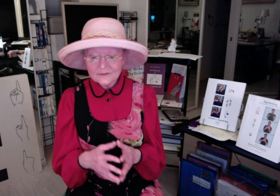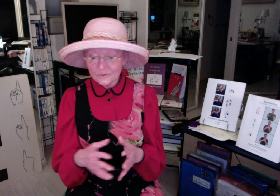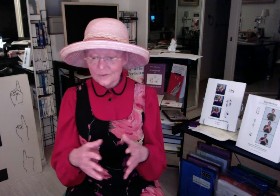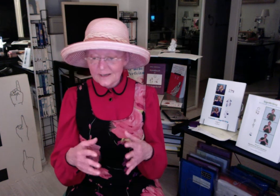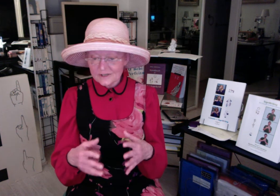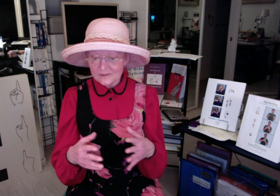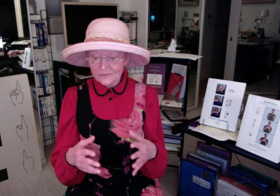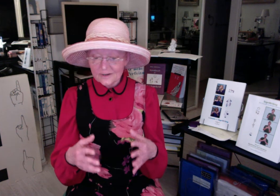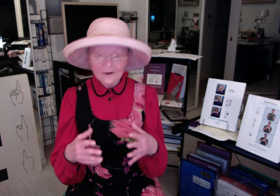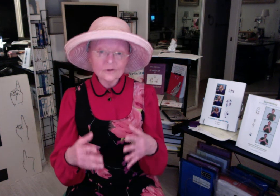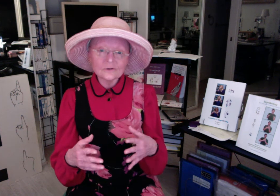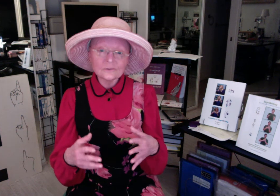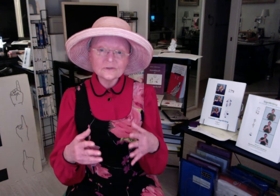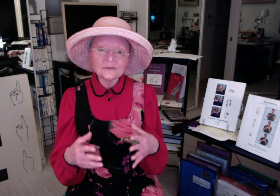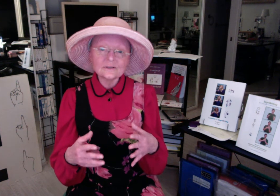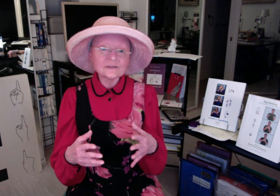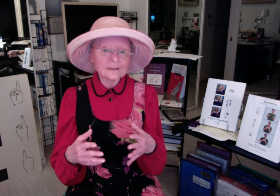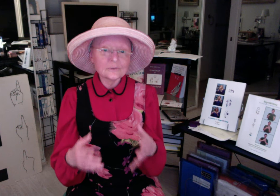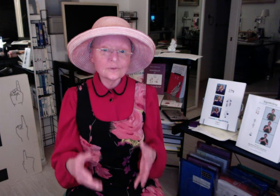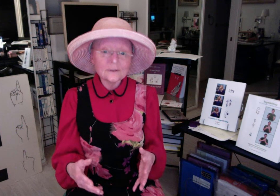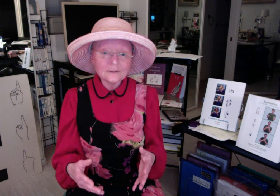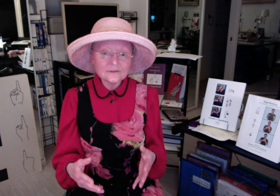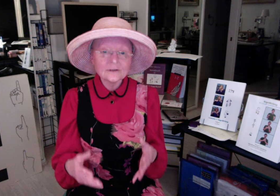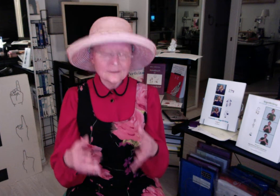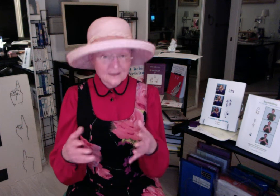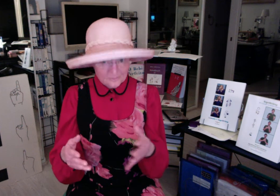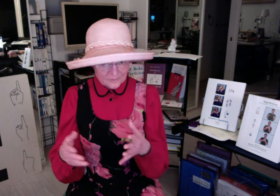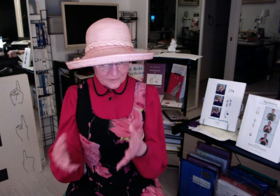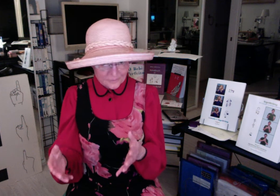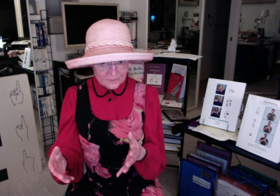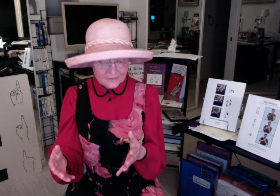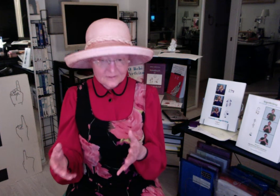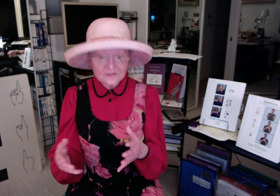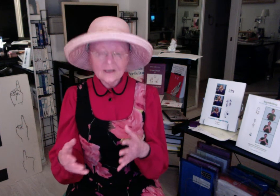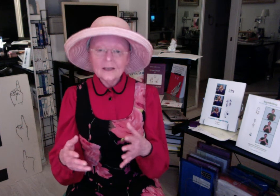we actually write articles in encyclopedias namely Wikipedias in